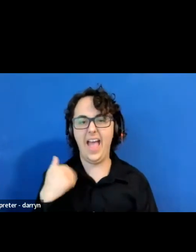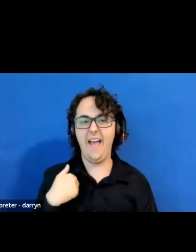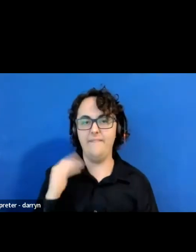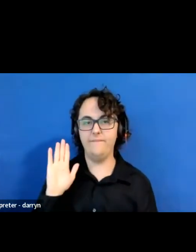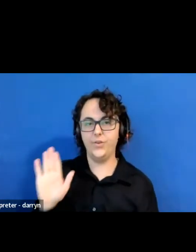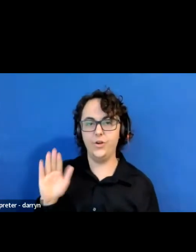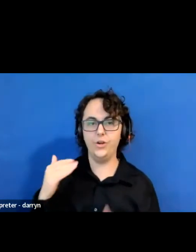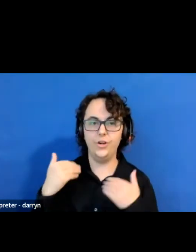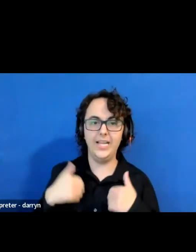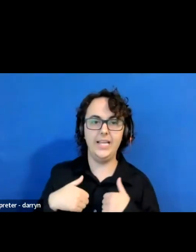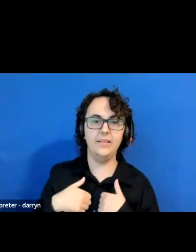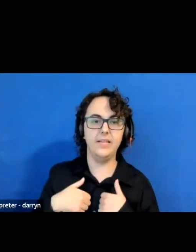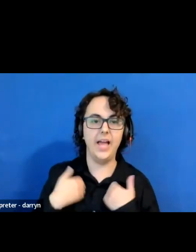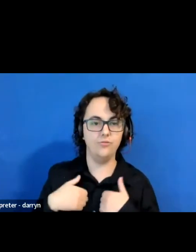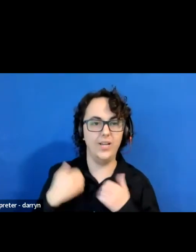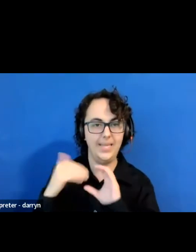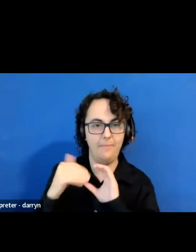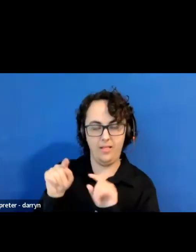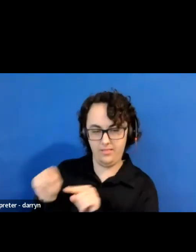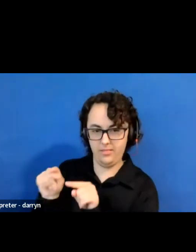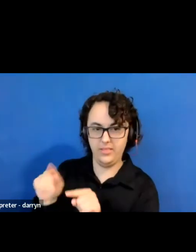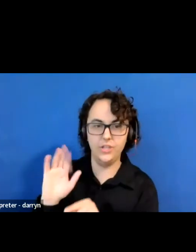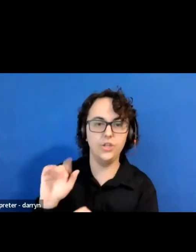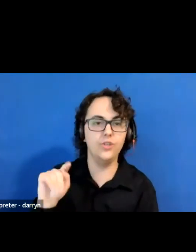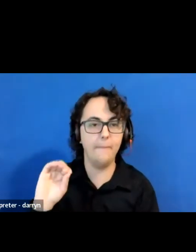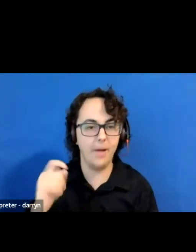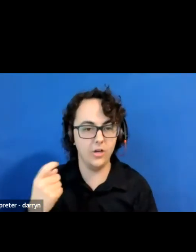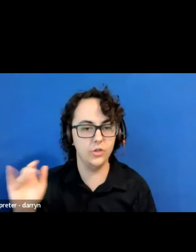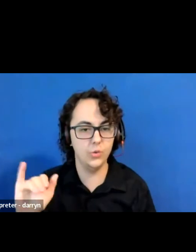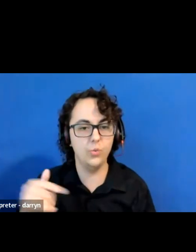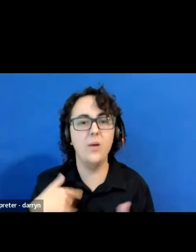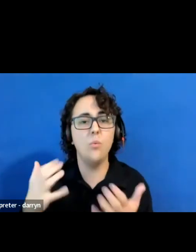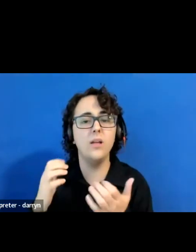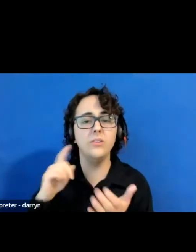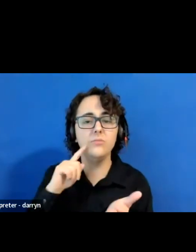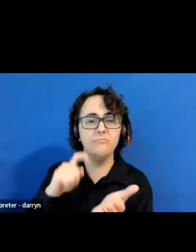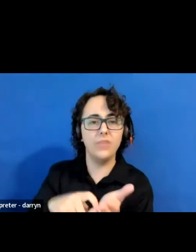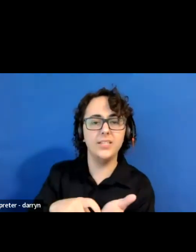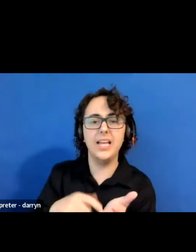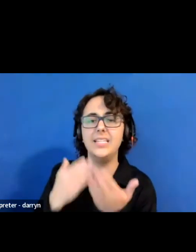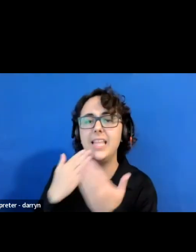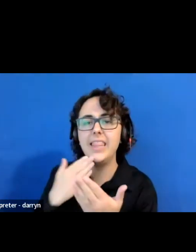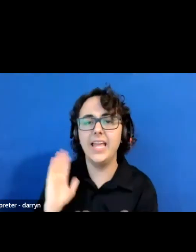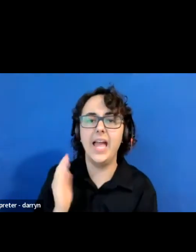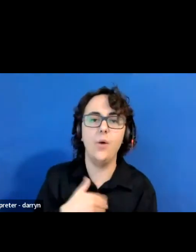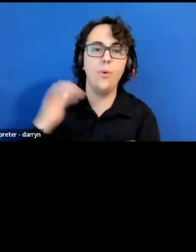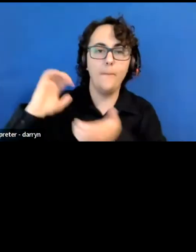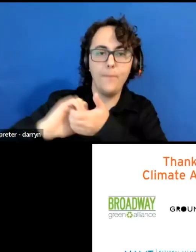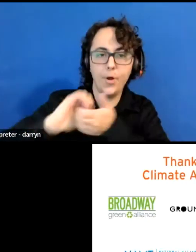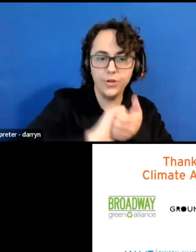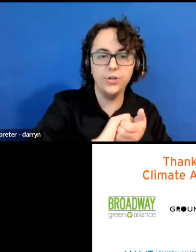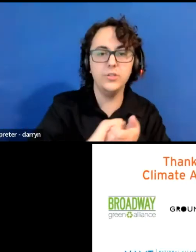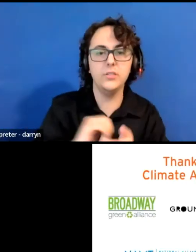So I also really want to thank our partners in climate action, Groundwater Arts,